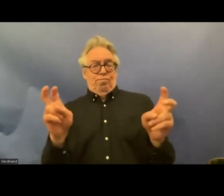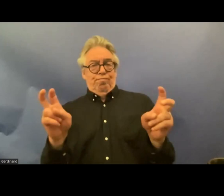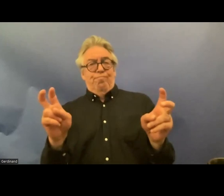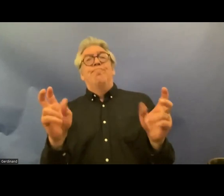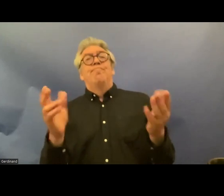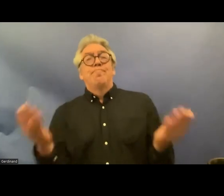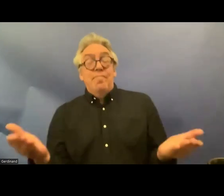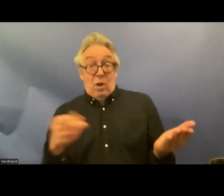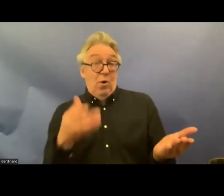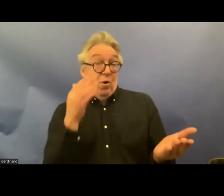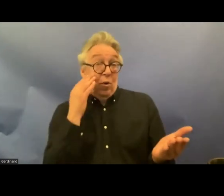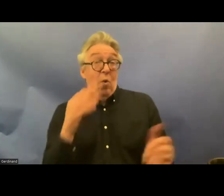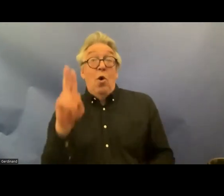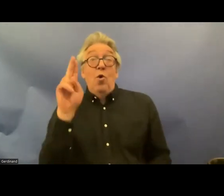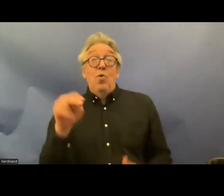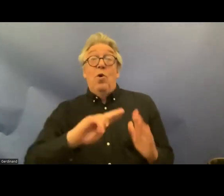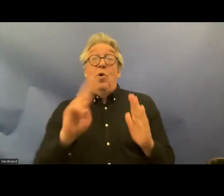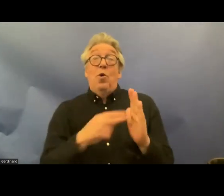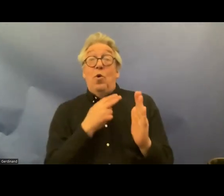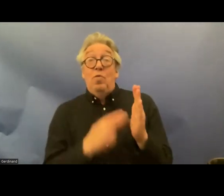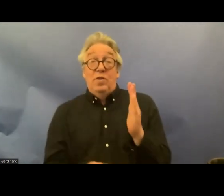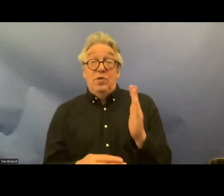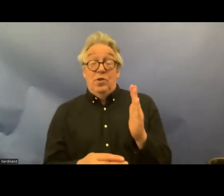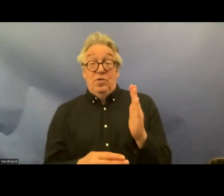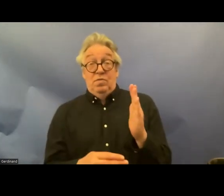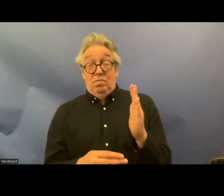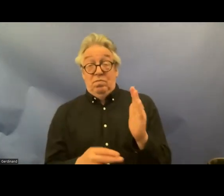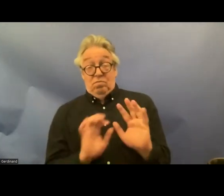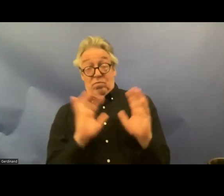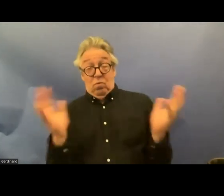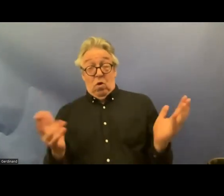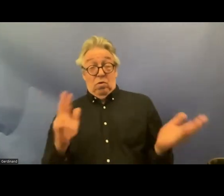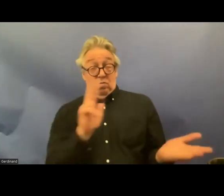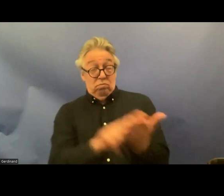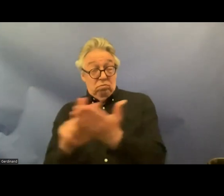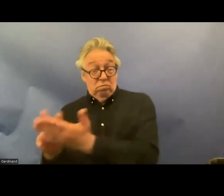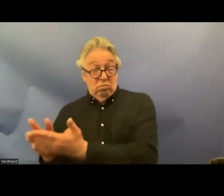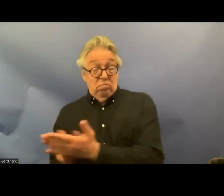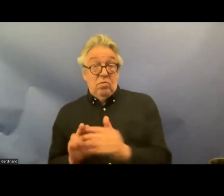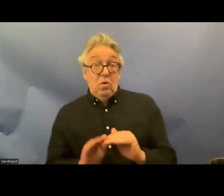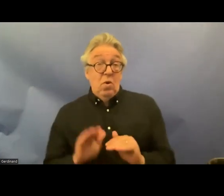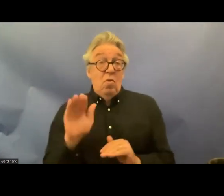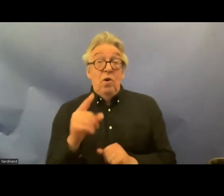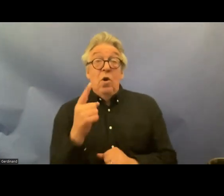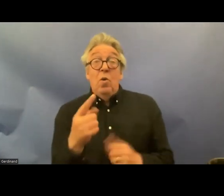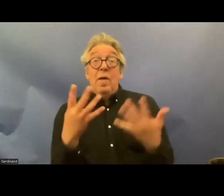disabilities has been extremely widely ratified globally with over 190 crpd